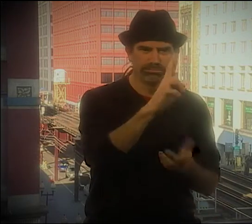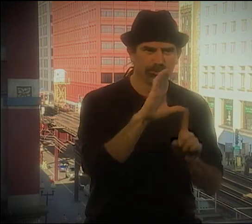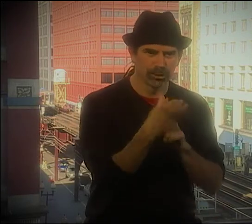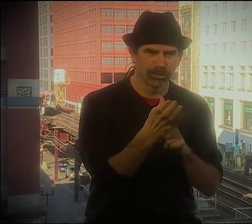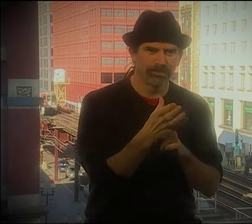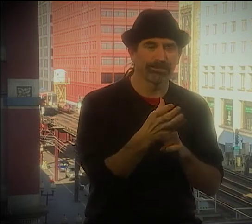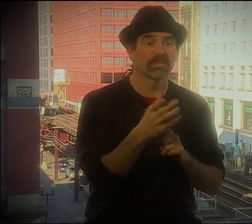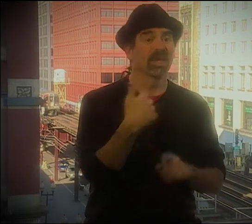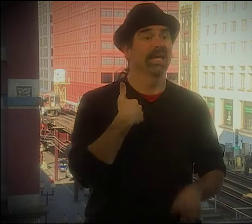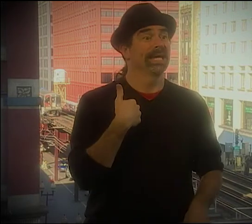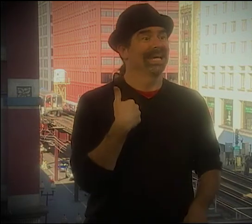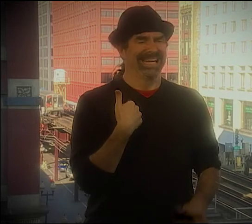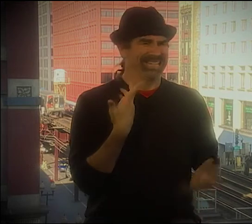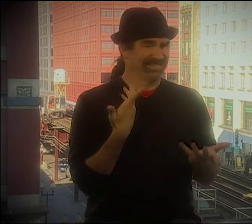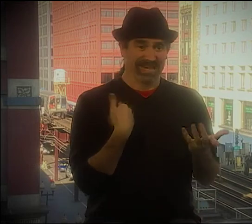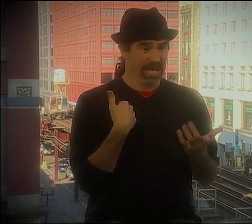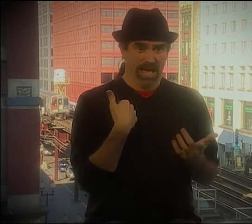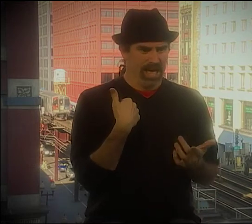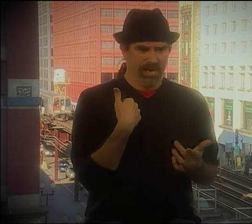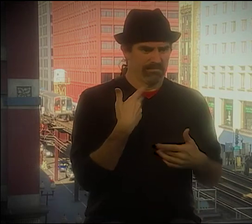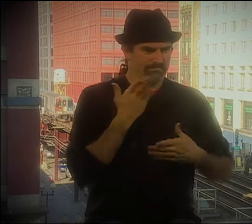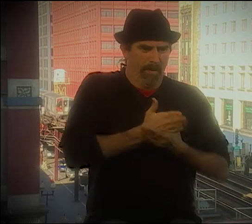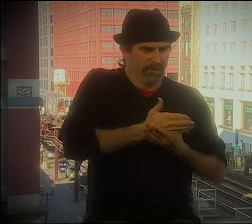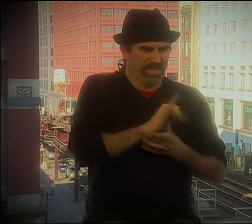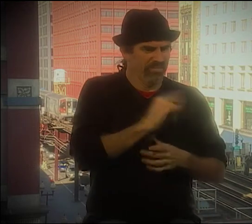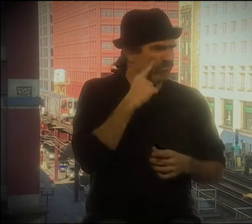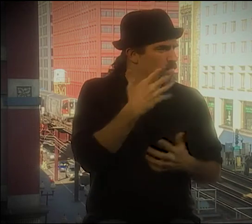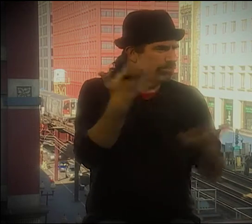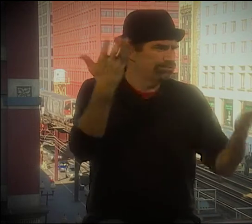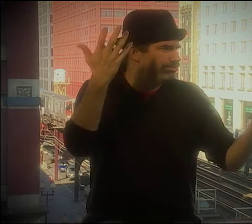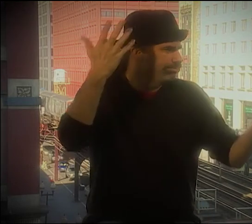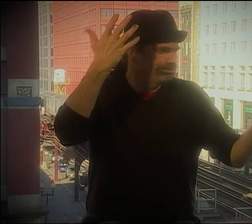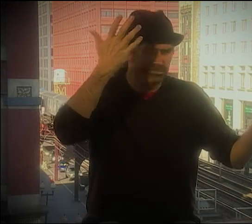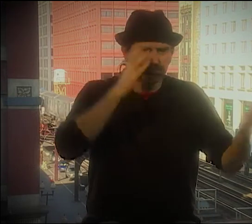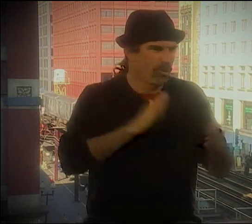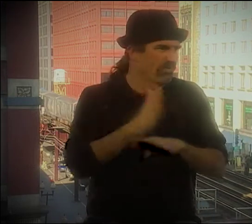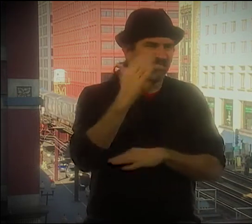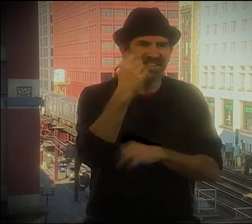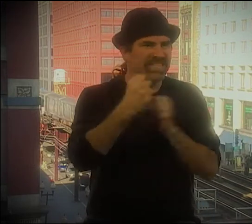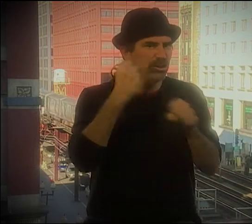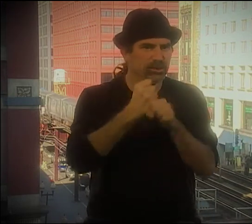AND I DON'T DO MORE ABOUT LITTLE "d" ISSUES, MORE ABOUT BIG "D" DEAF ISSUES.